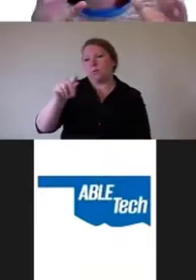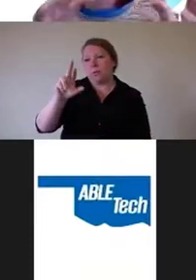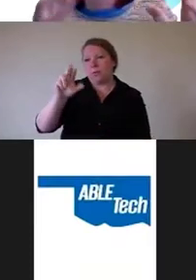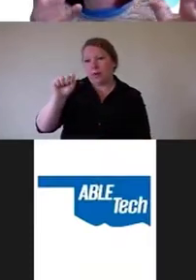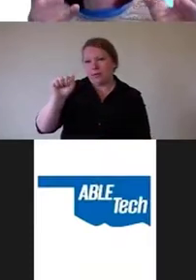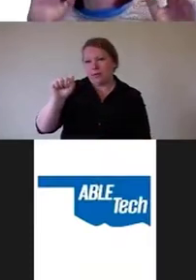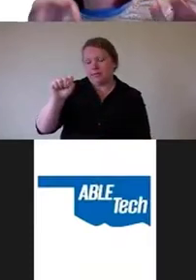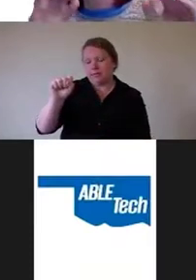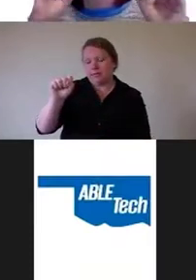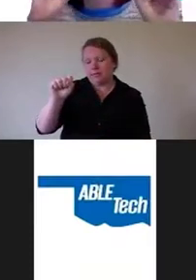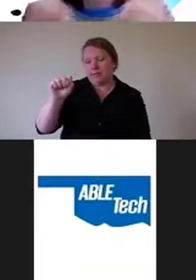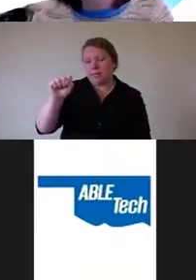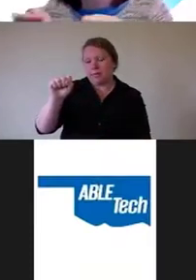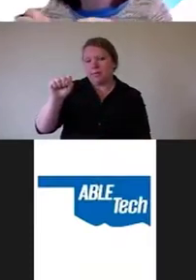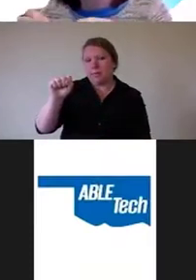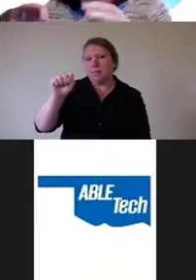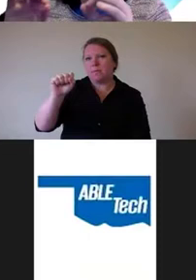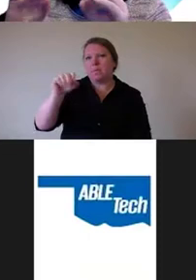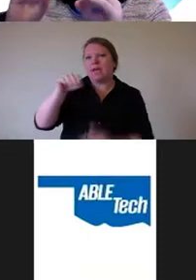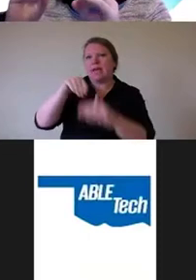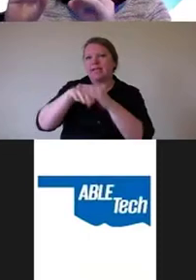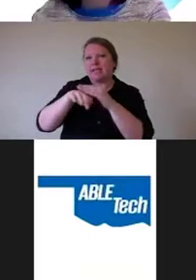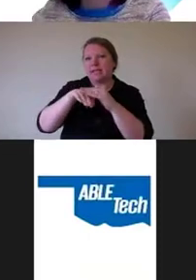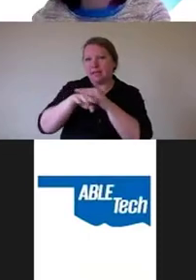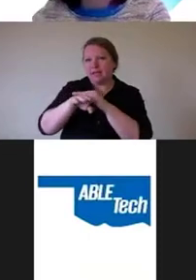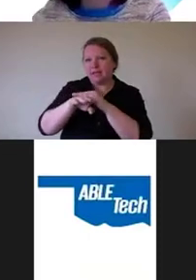the word WordPress accessibility themes.